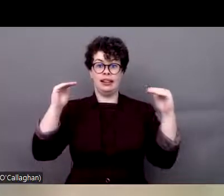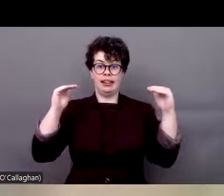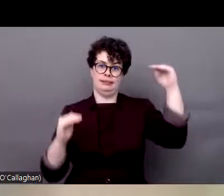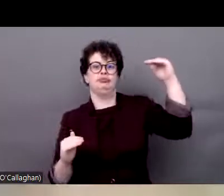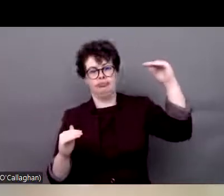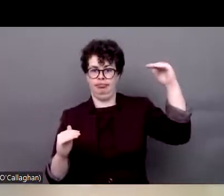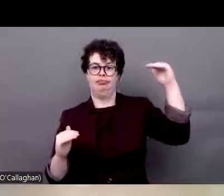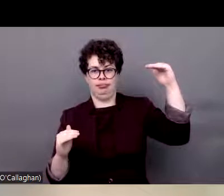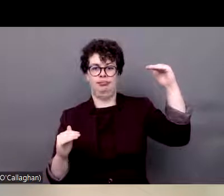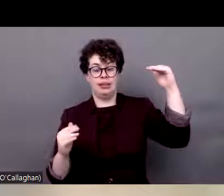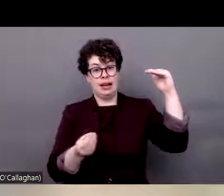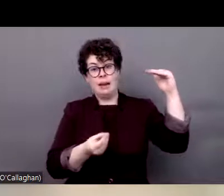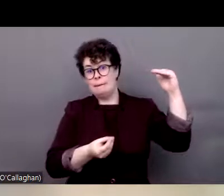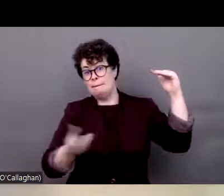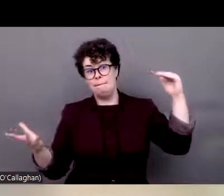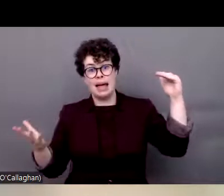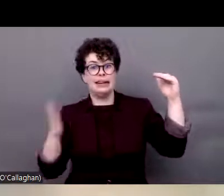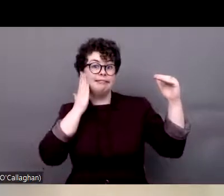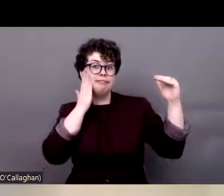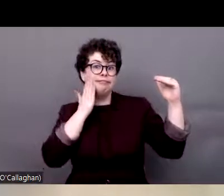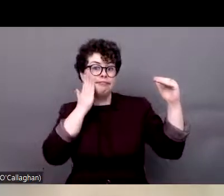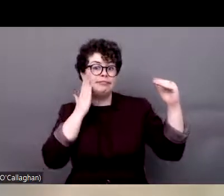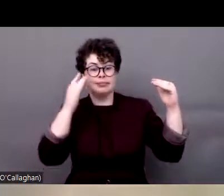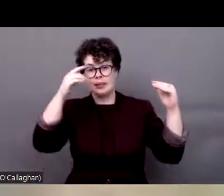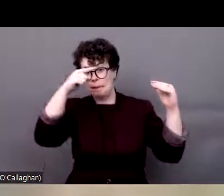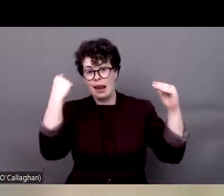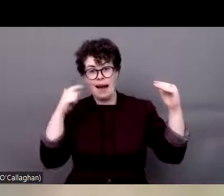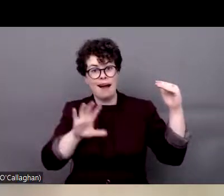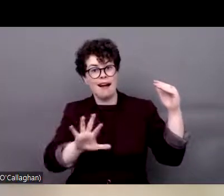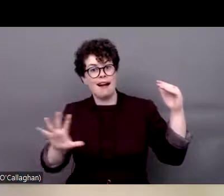here is black, here